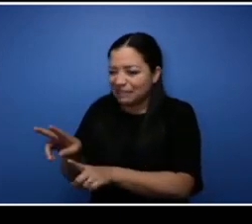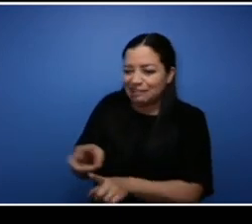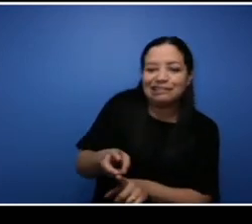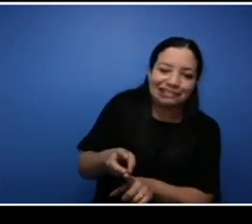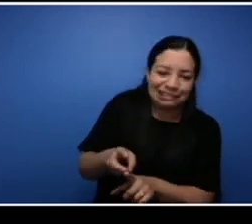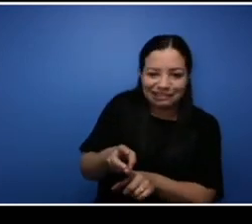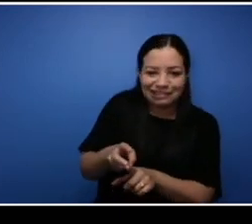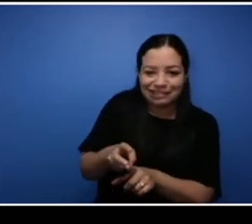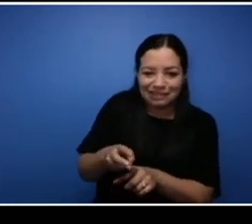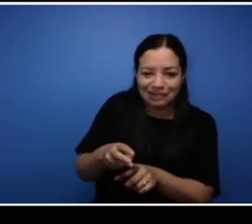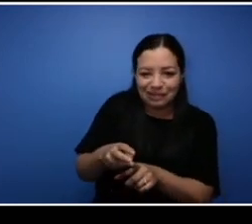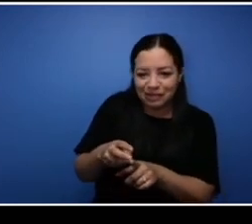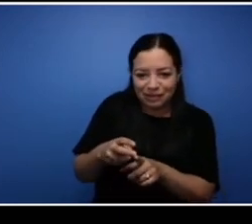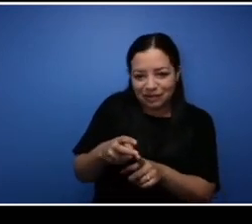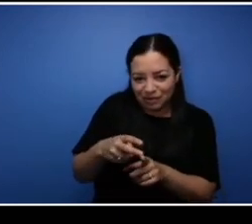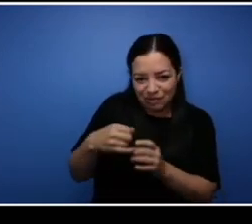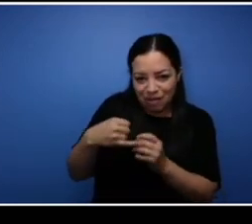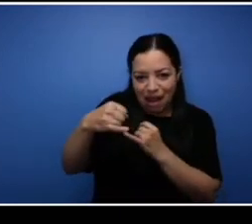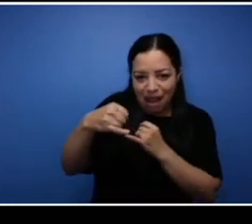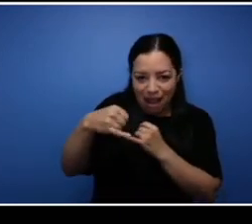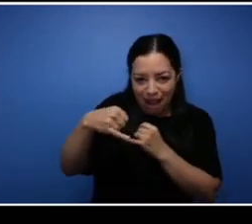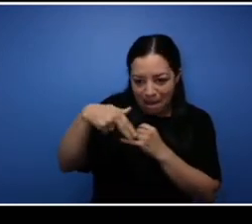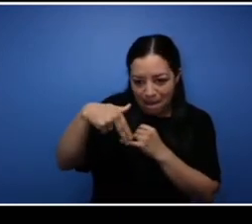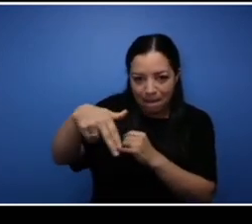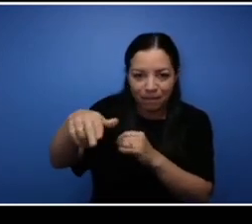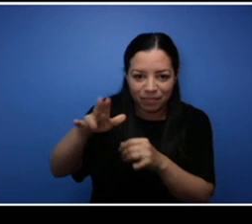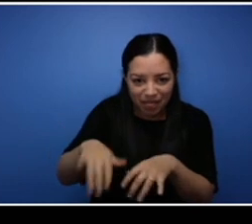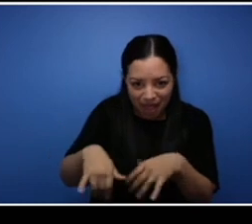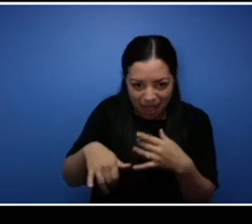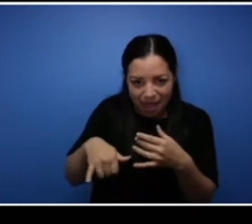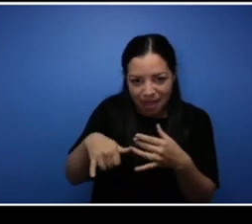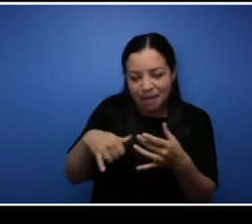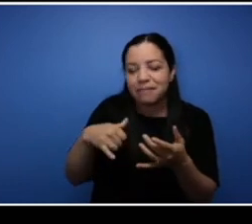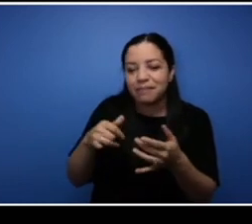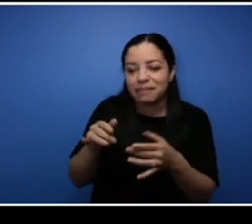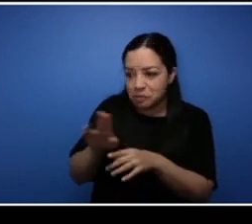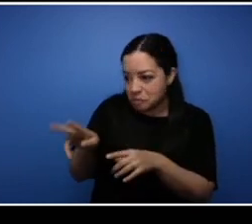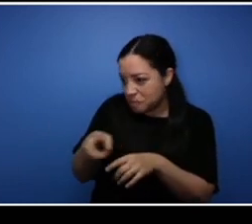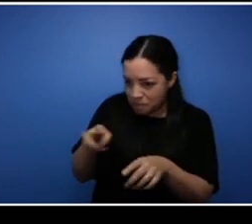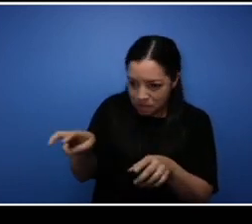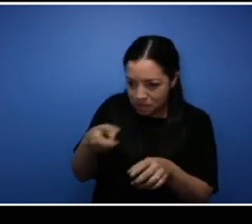line parking business. You know we took all the courses, we bought all the machinery,